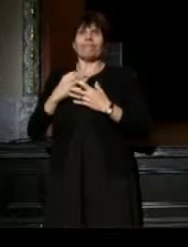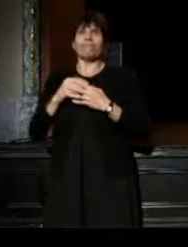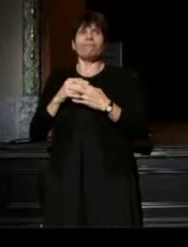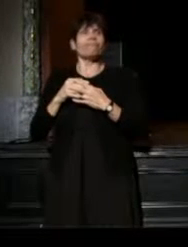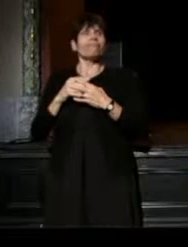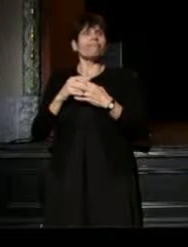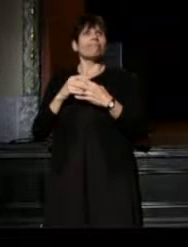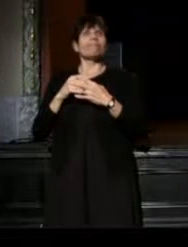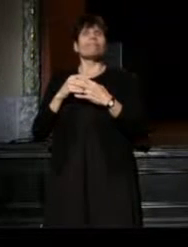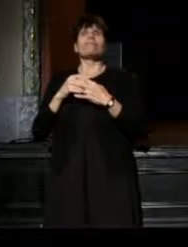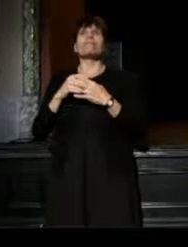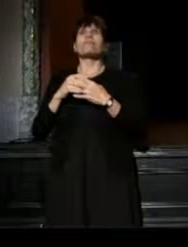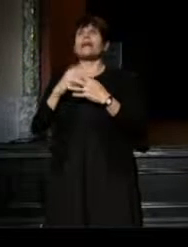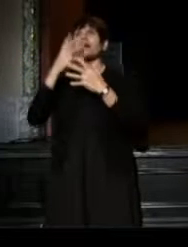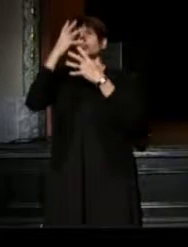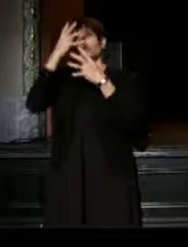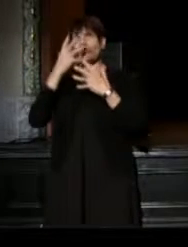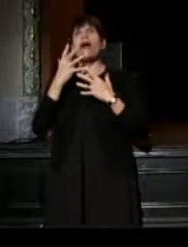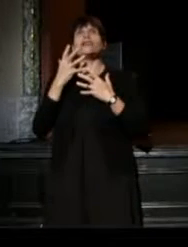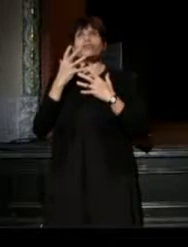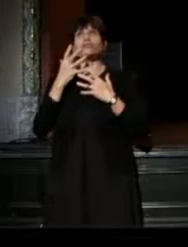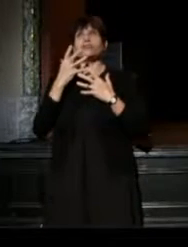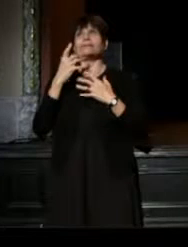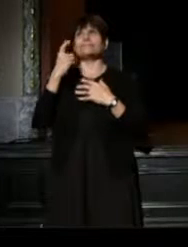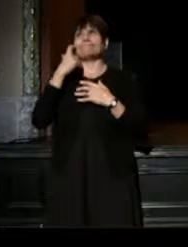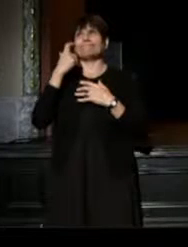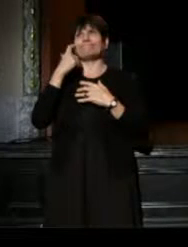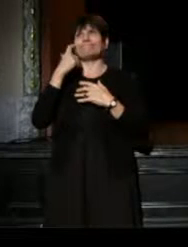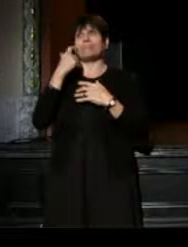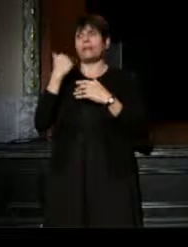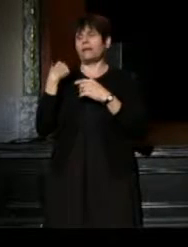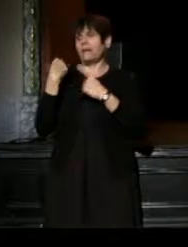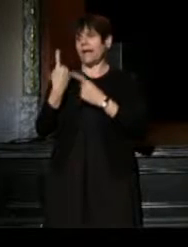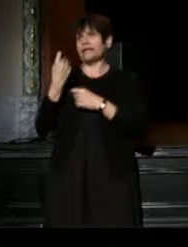With all the tragedy that has unfolded in the last year and this week,